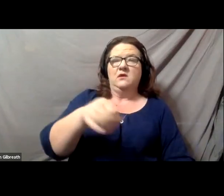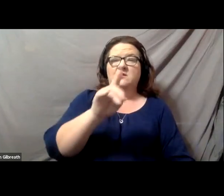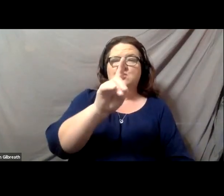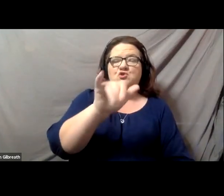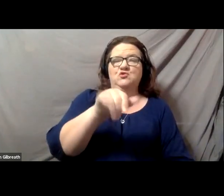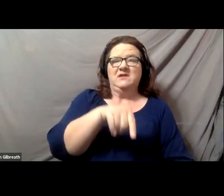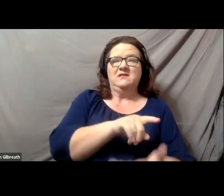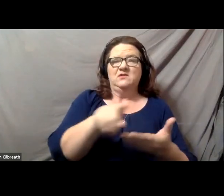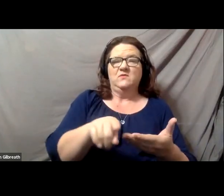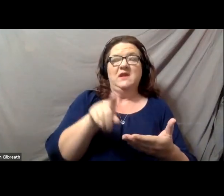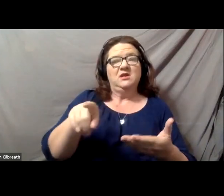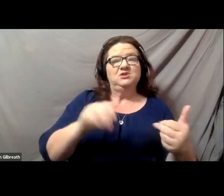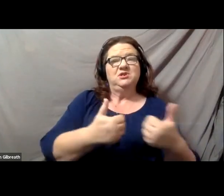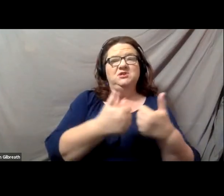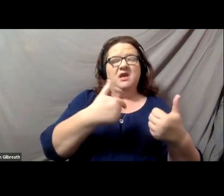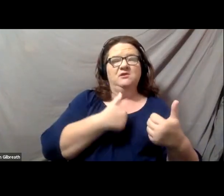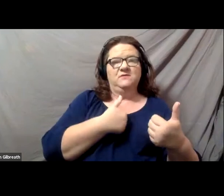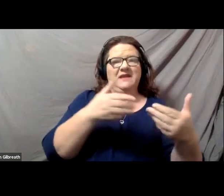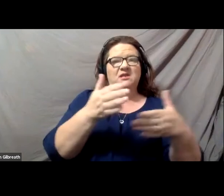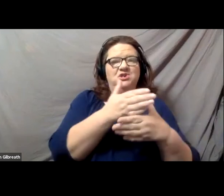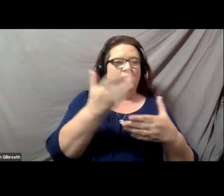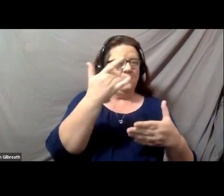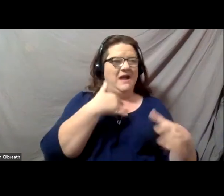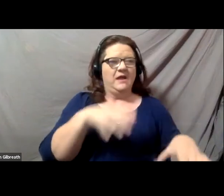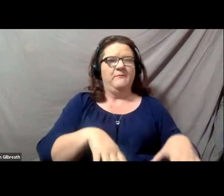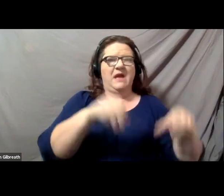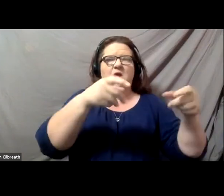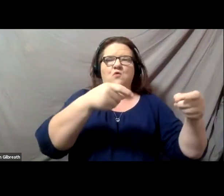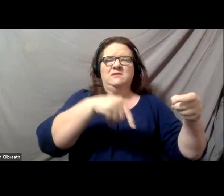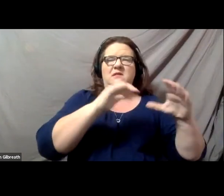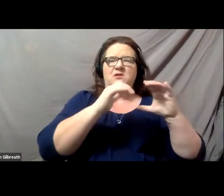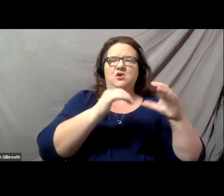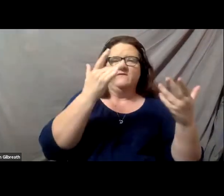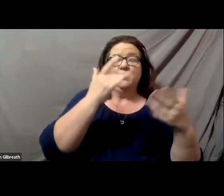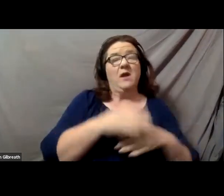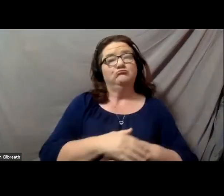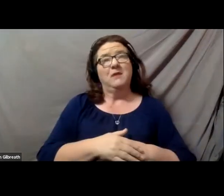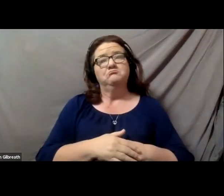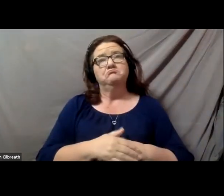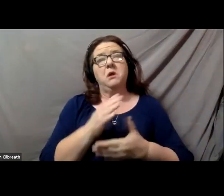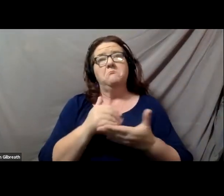why I want to host this conversation. And I have to say part of it is completely personal.